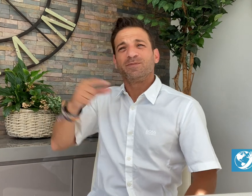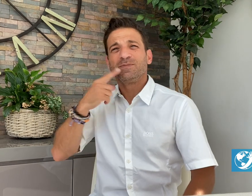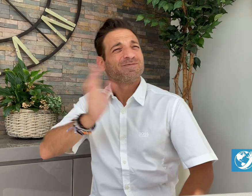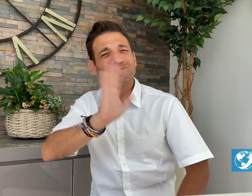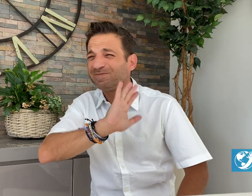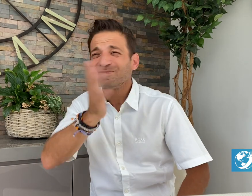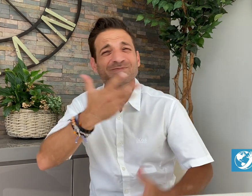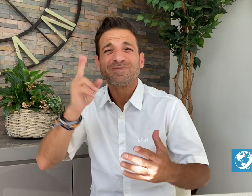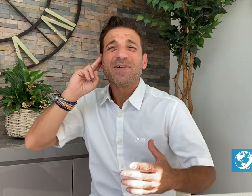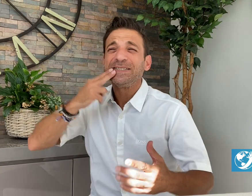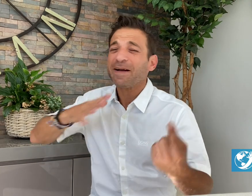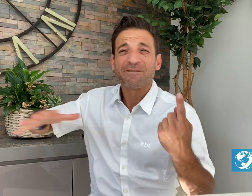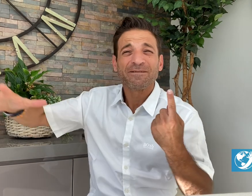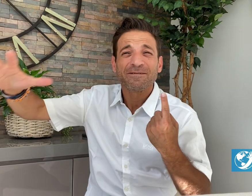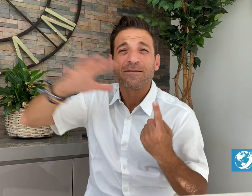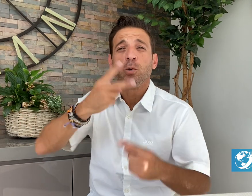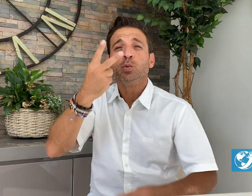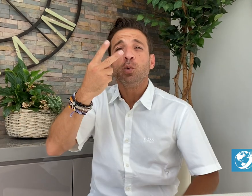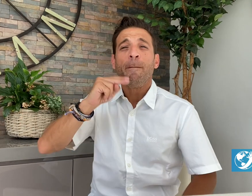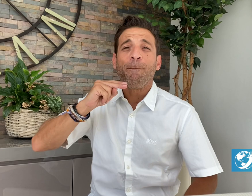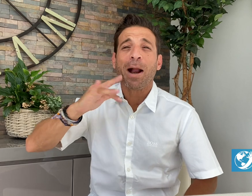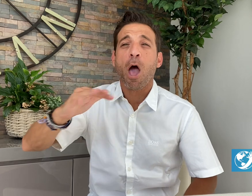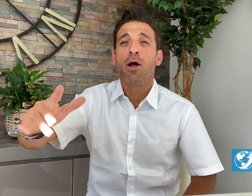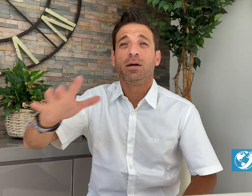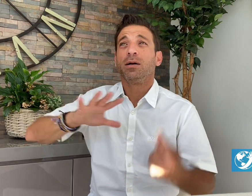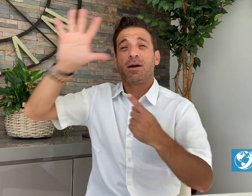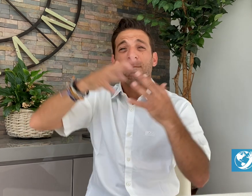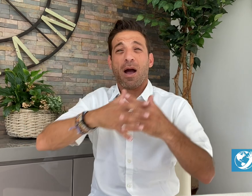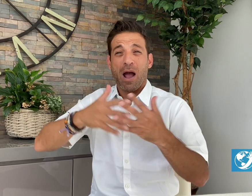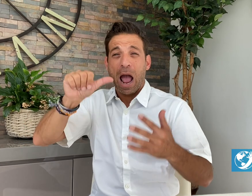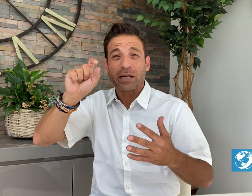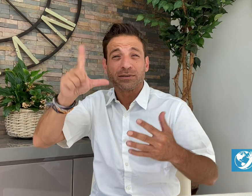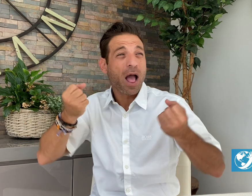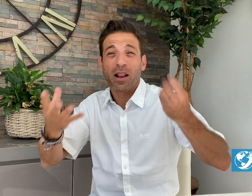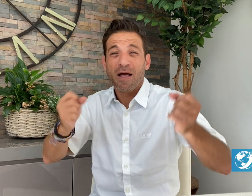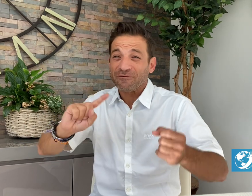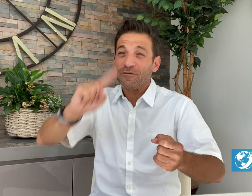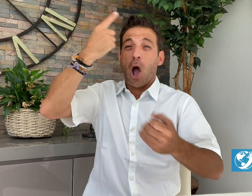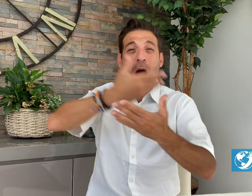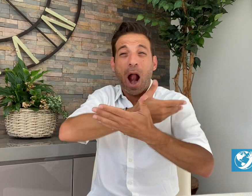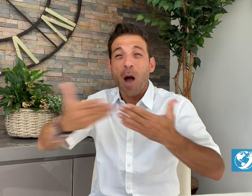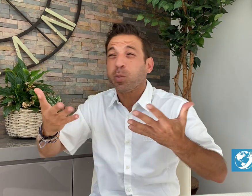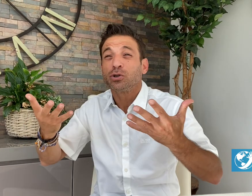in the United States use ASL as their first language and